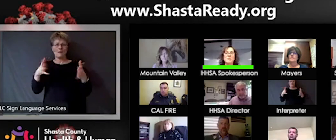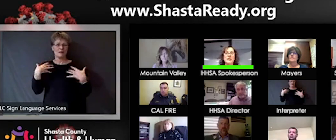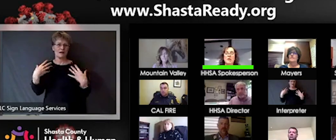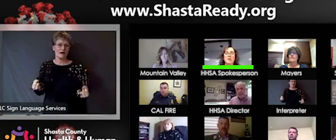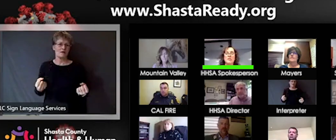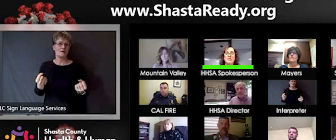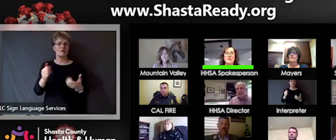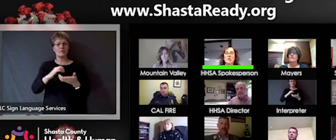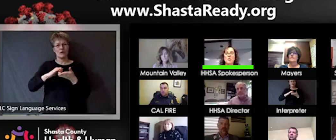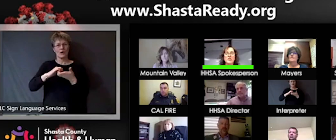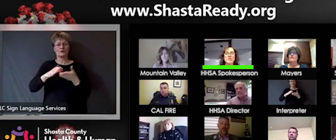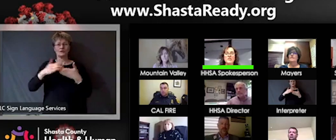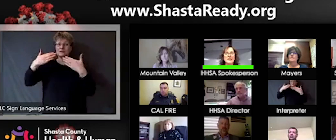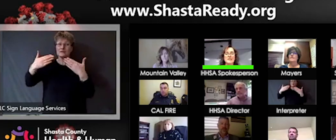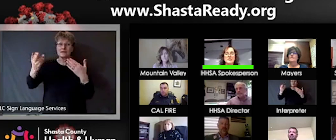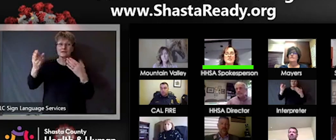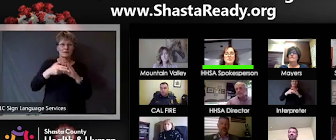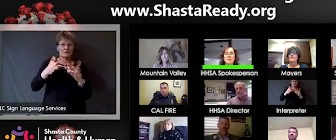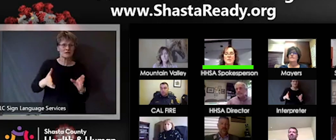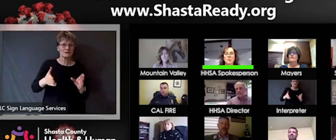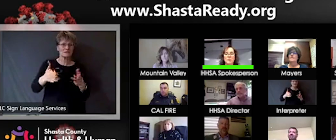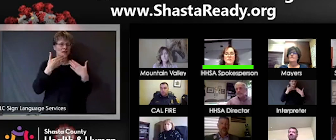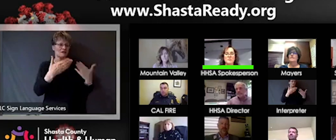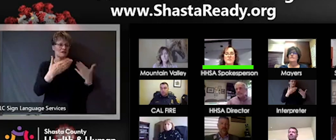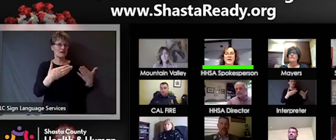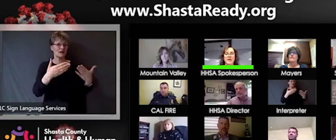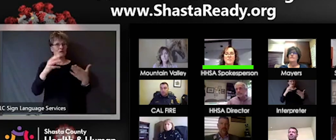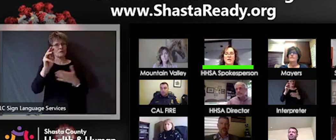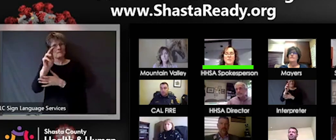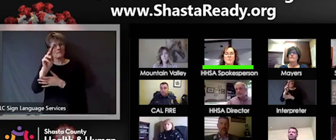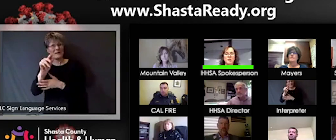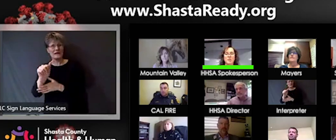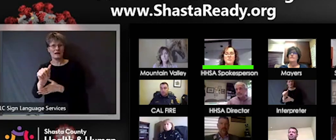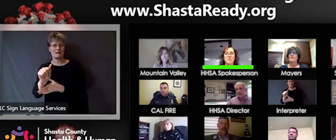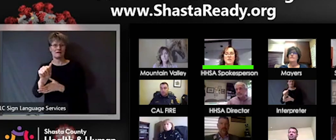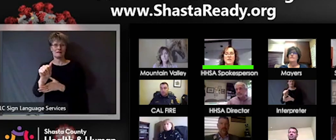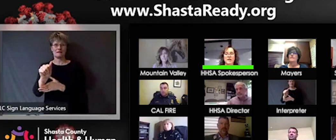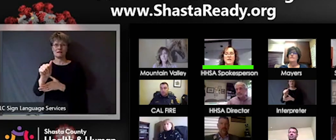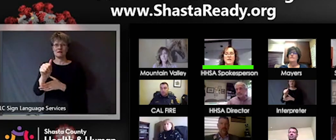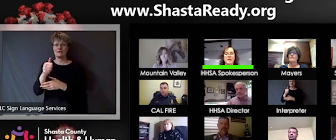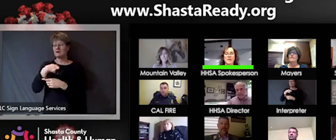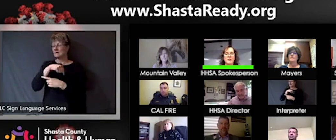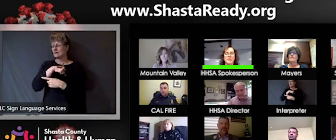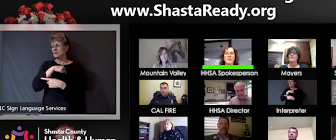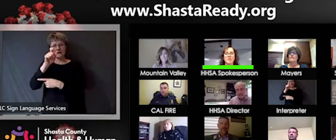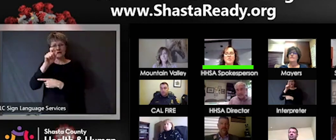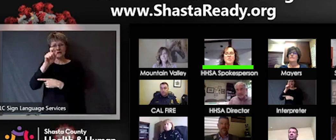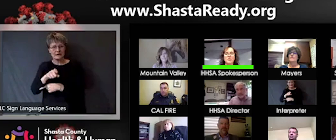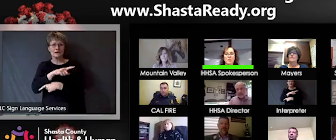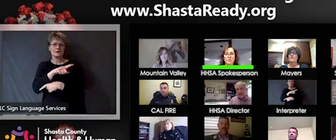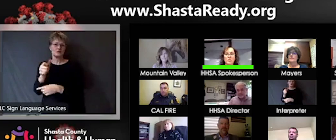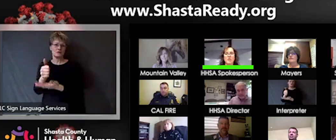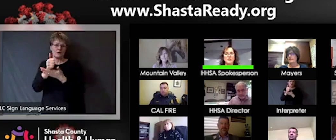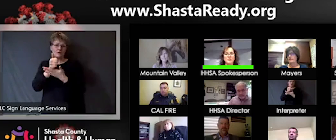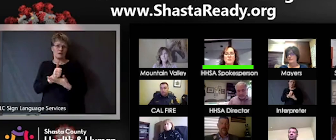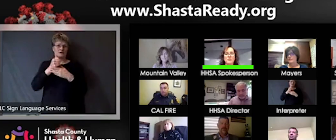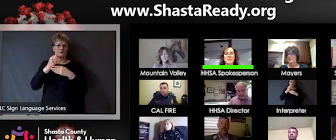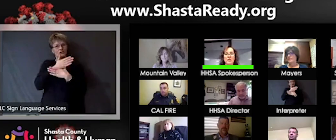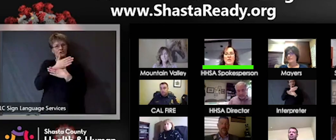thank you to our media partners. We could not do without you sharing thorough and